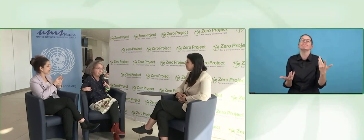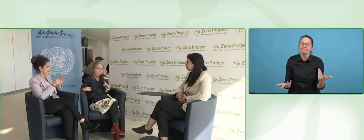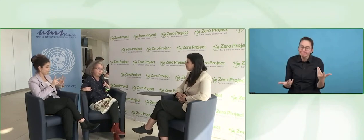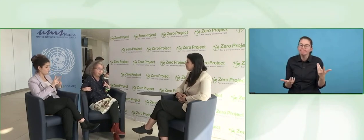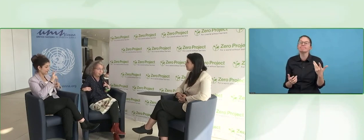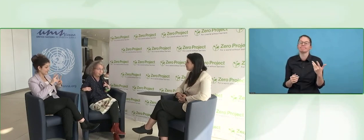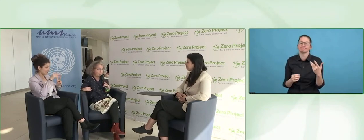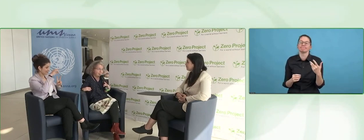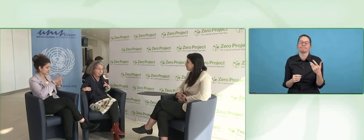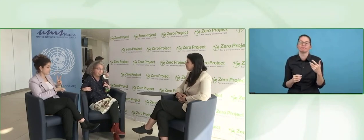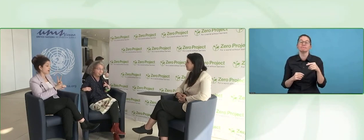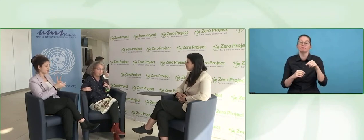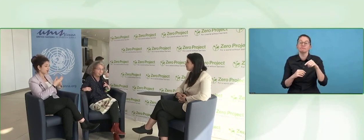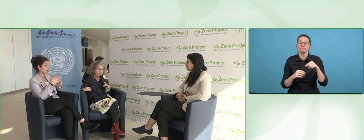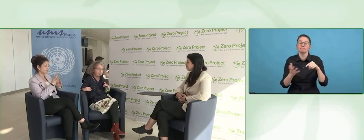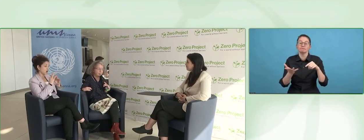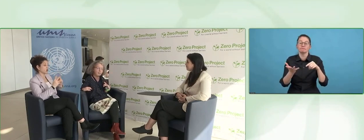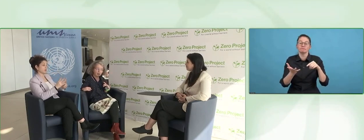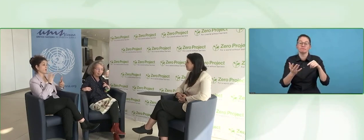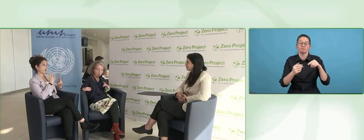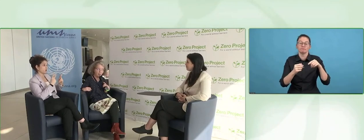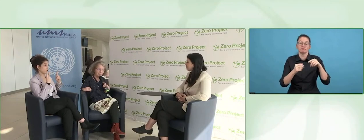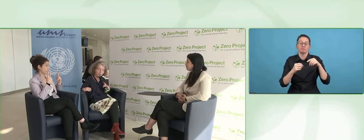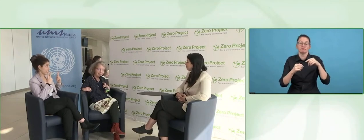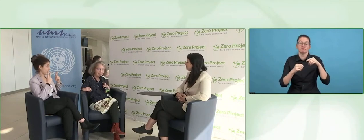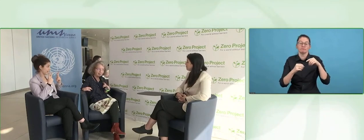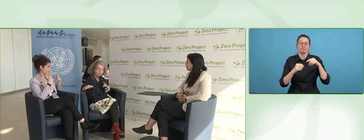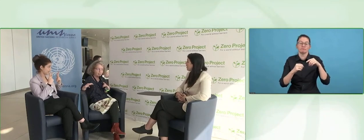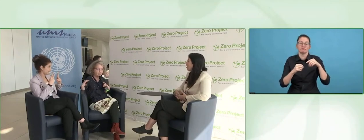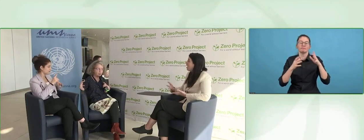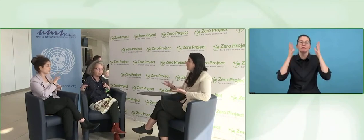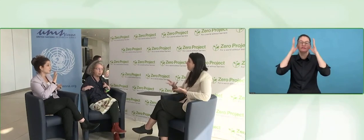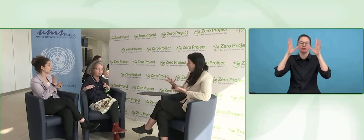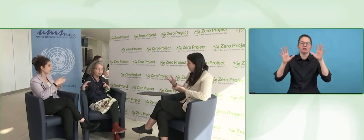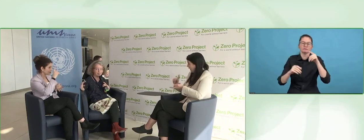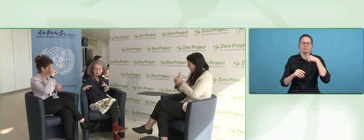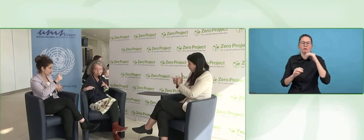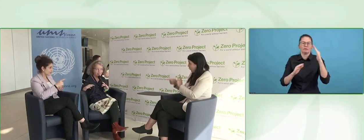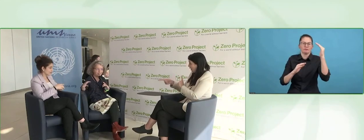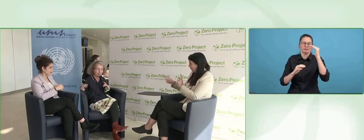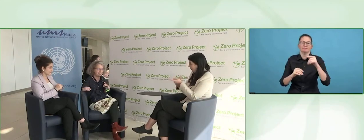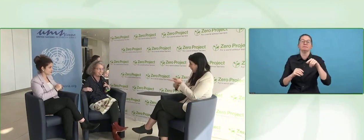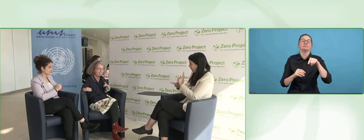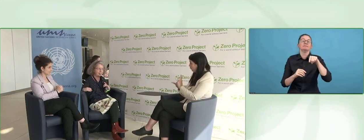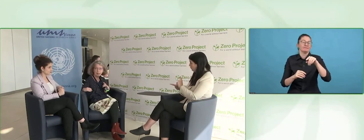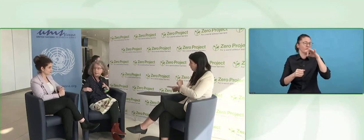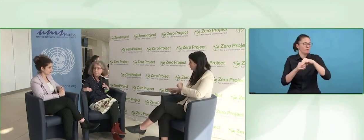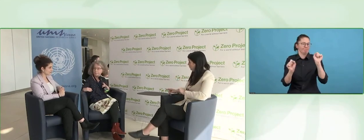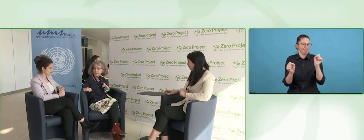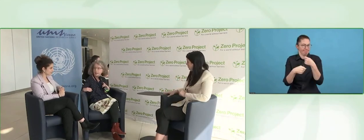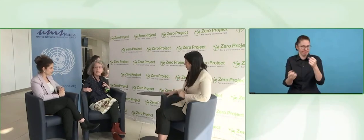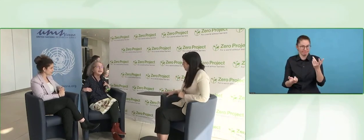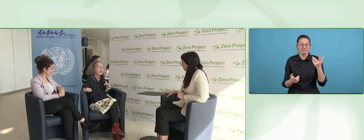It is an issue, I am very transparent on that, everyone knows it on the internet. They changed the machine for you?